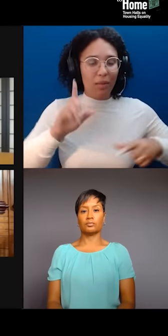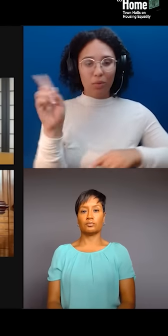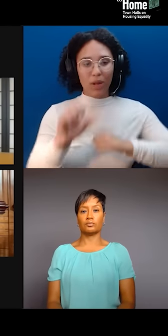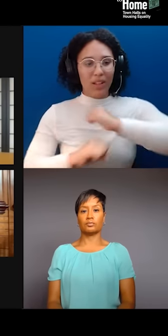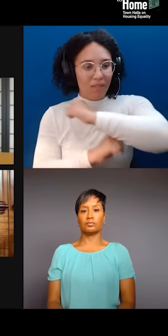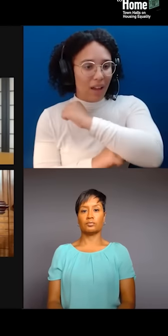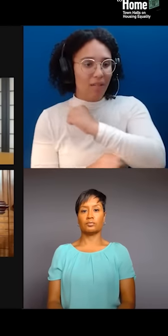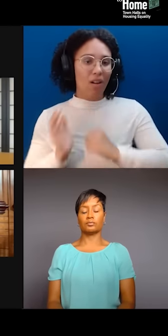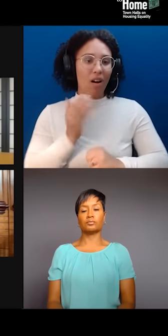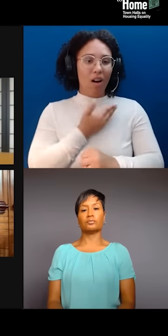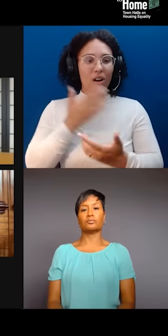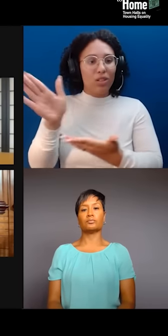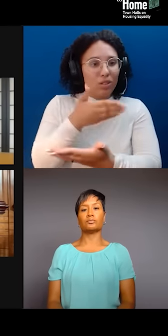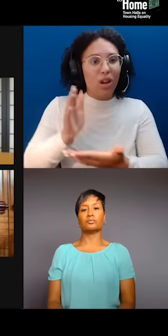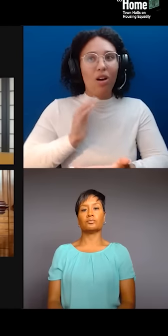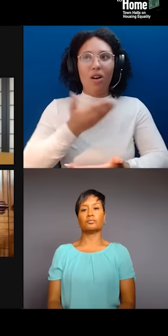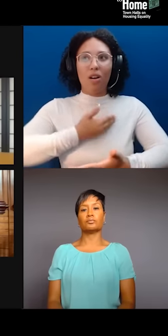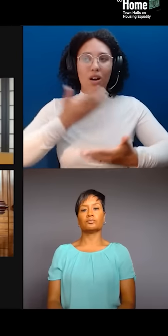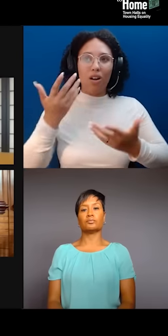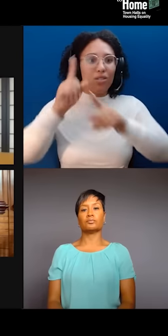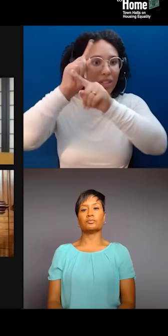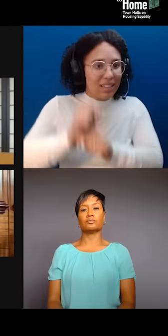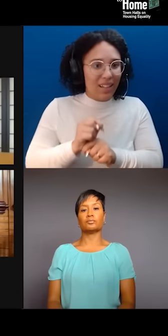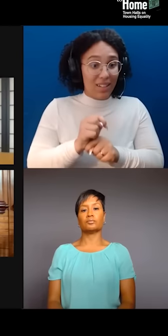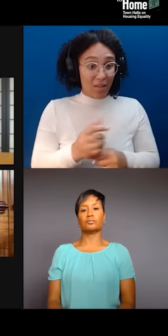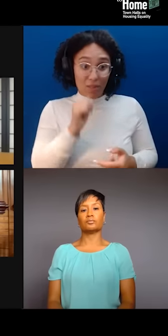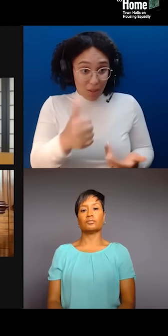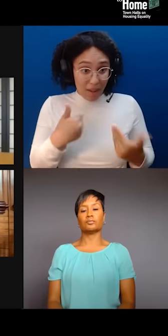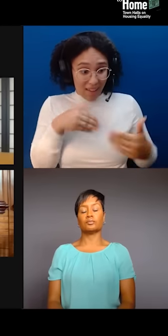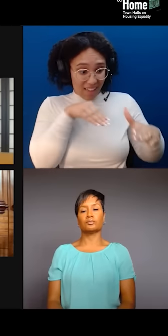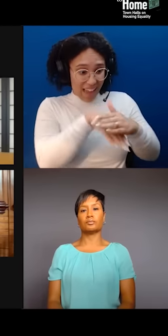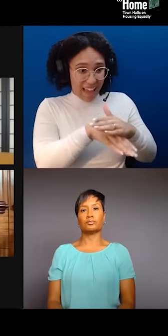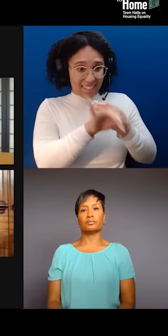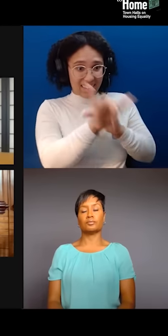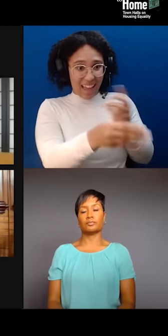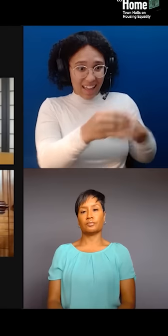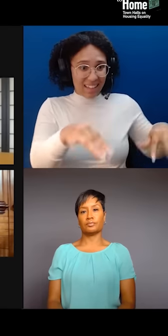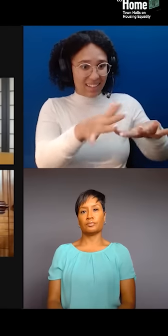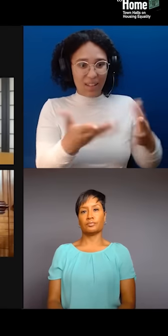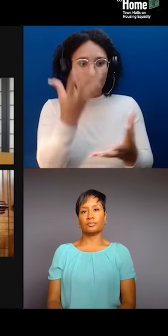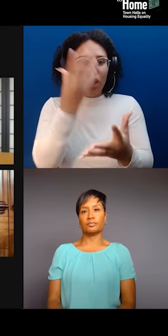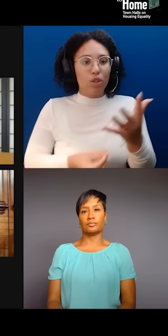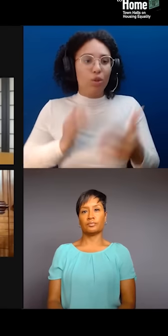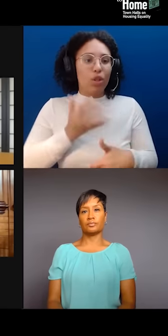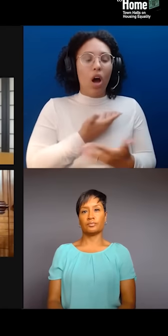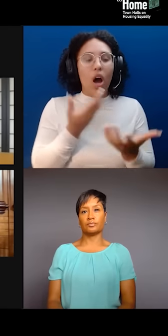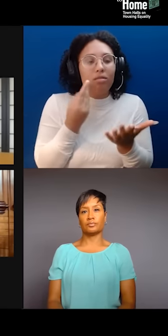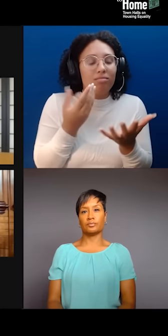Not monetary wealth, but cultural wealth. Thank you, Candice. And we're about to go to audience questions,